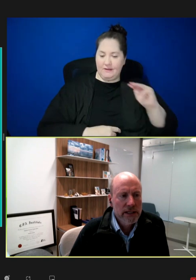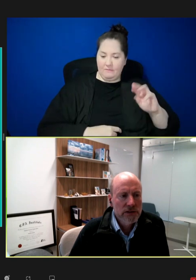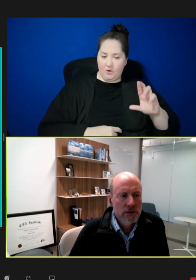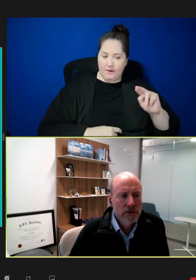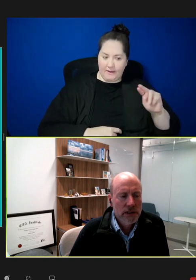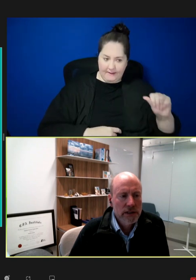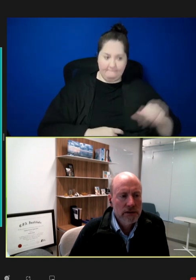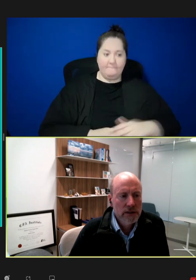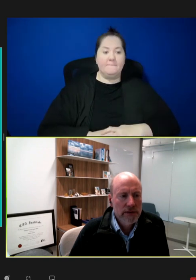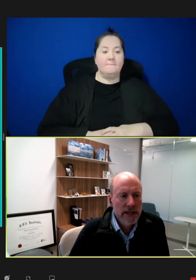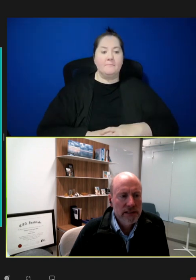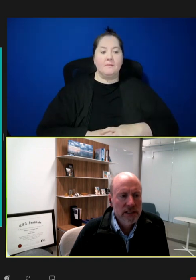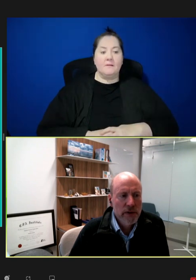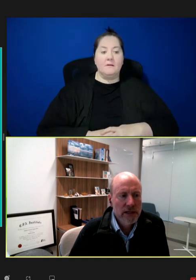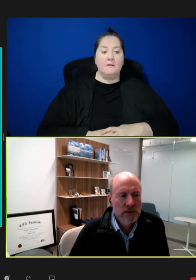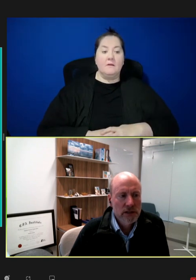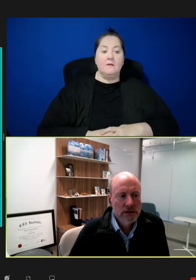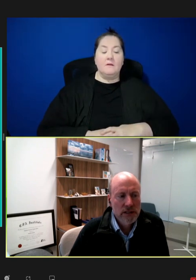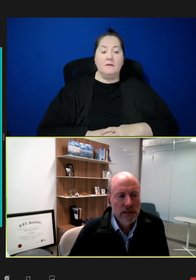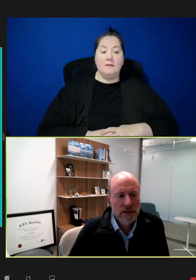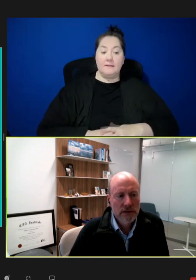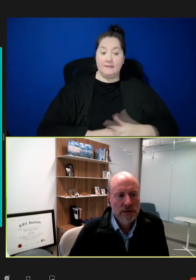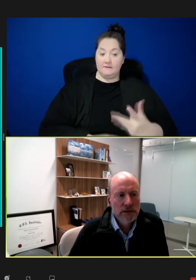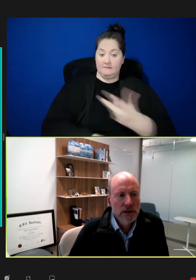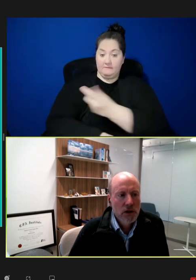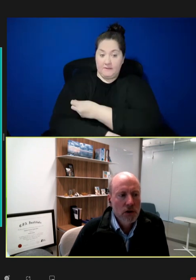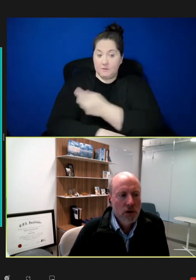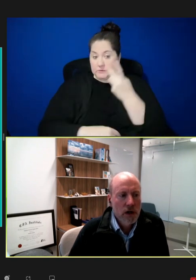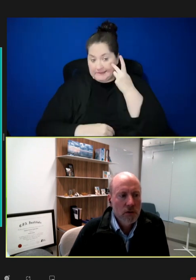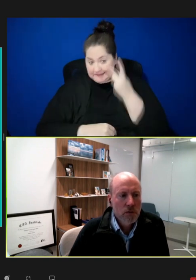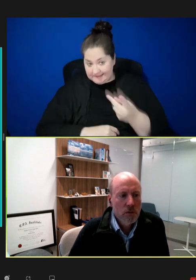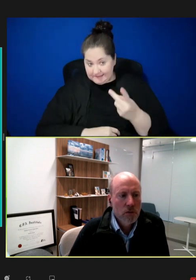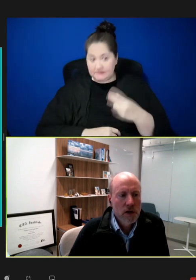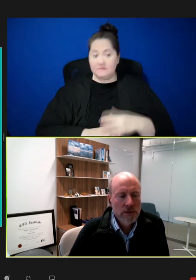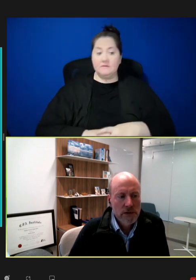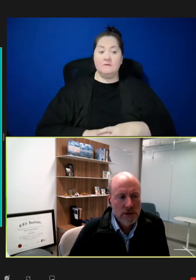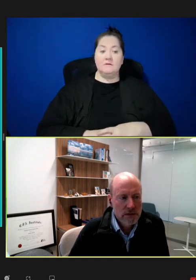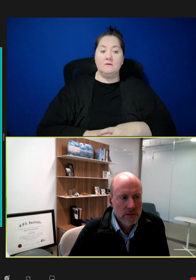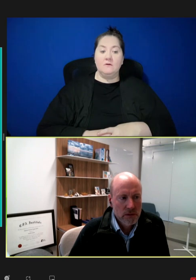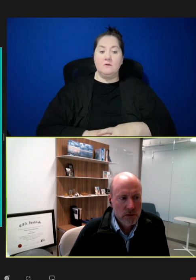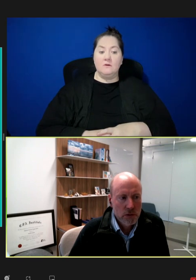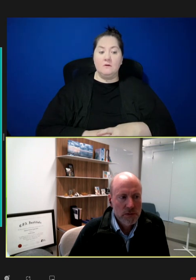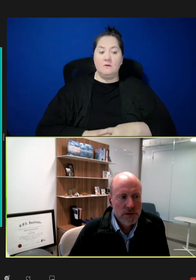And, over on the vaccine space, you can see that there's -- one of those groups,